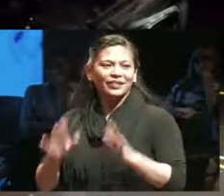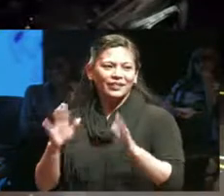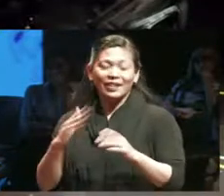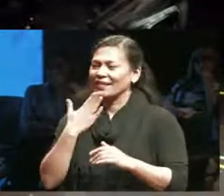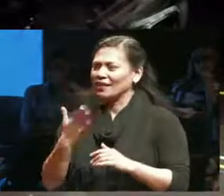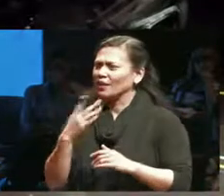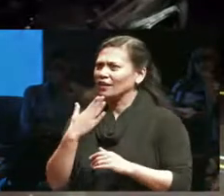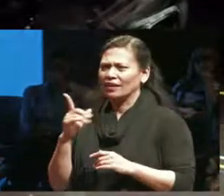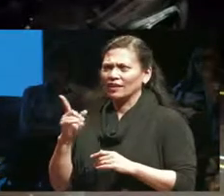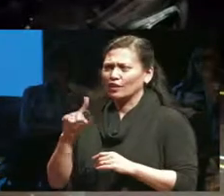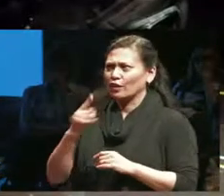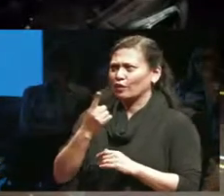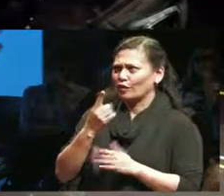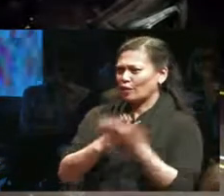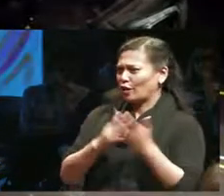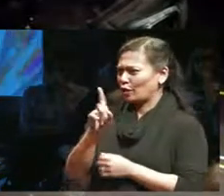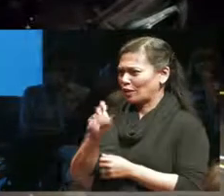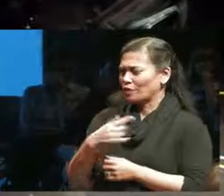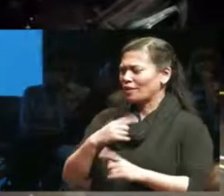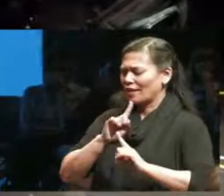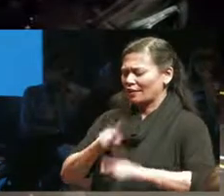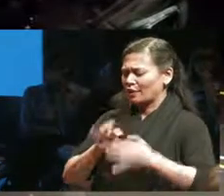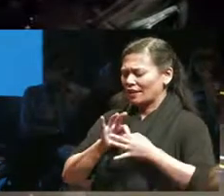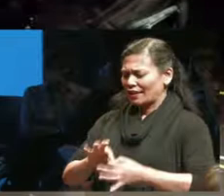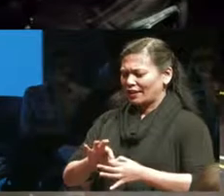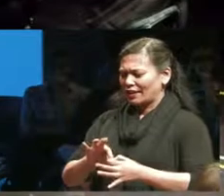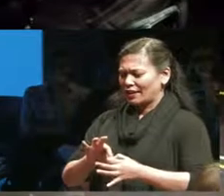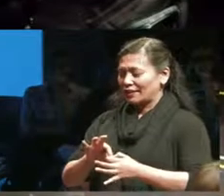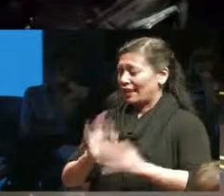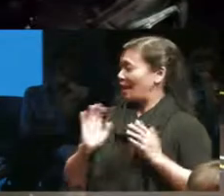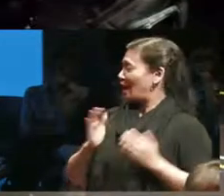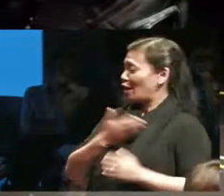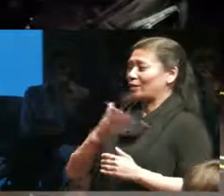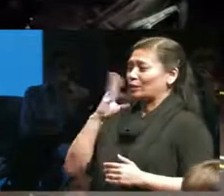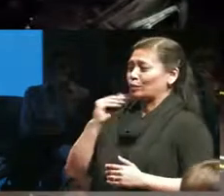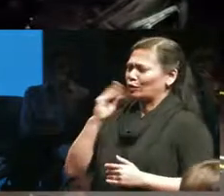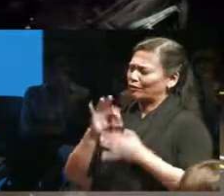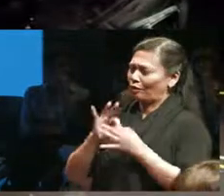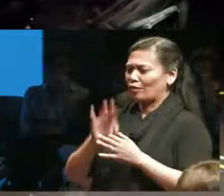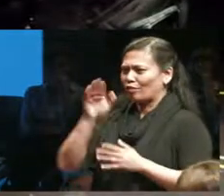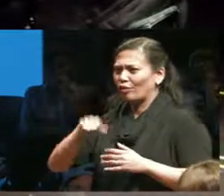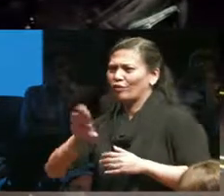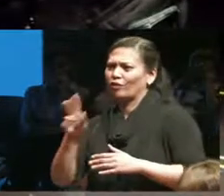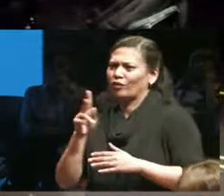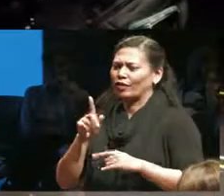the first half of the question about our experience of precariousness I'm gonna